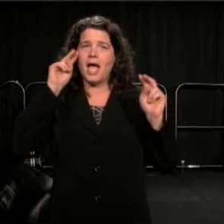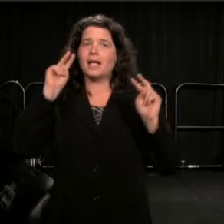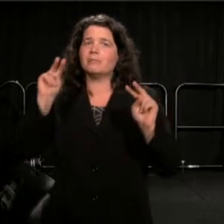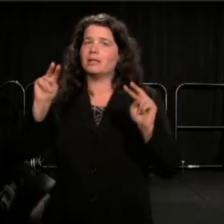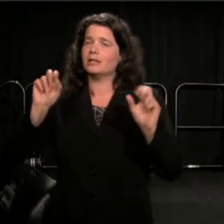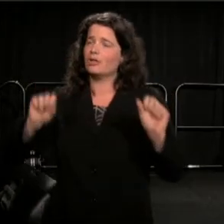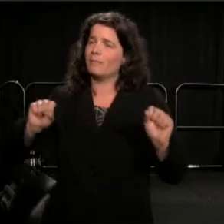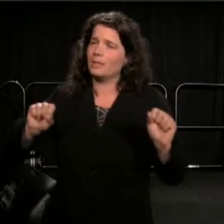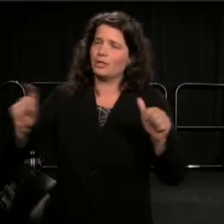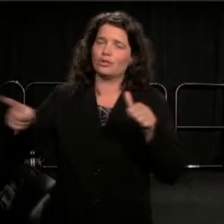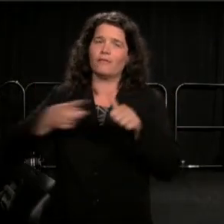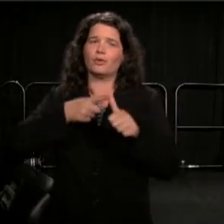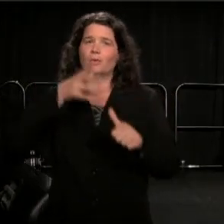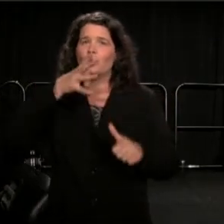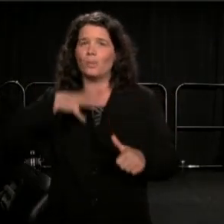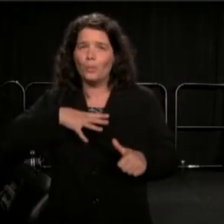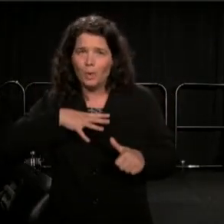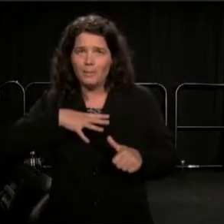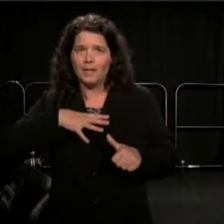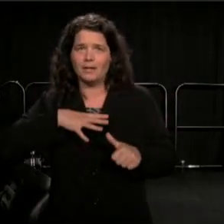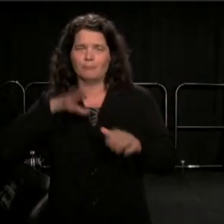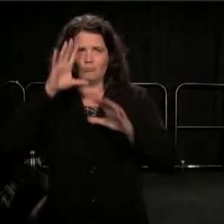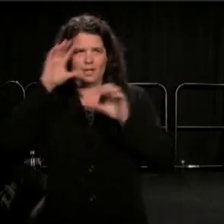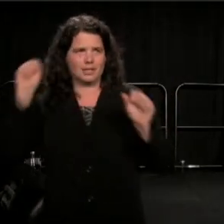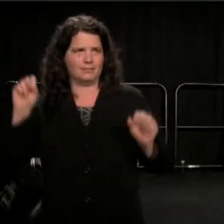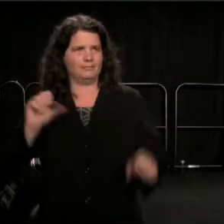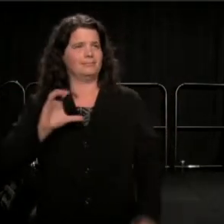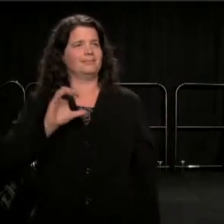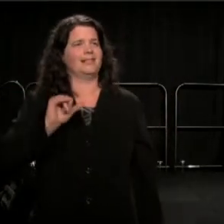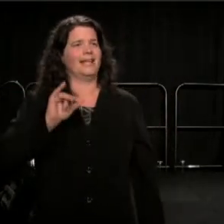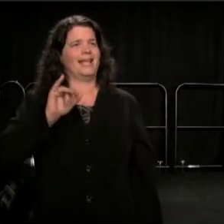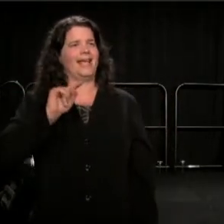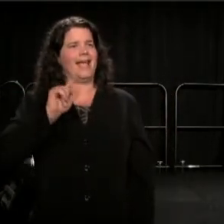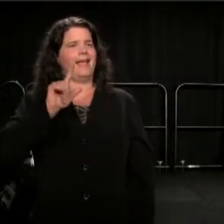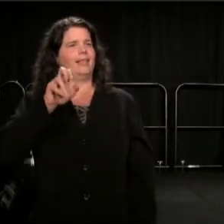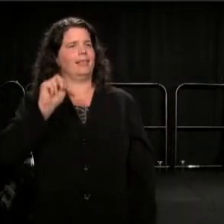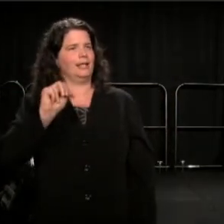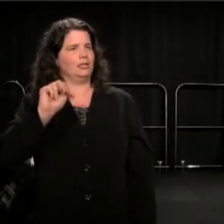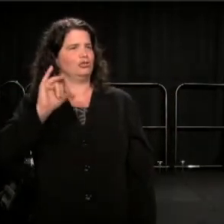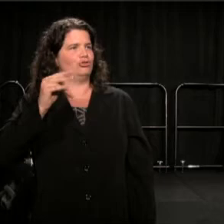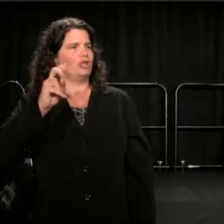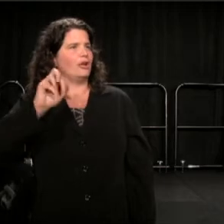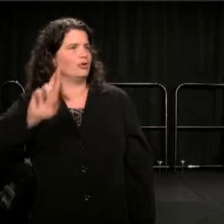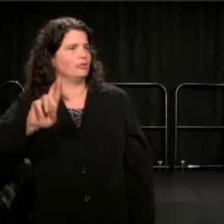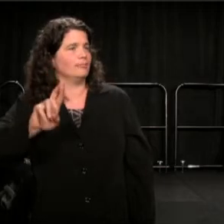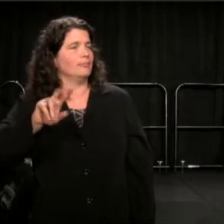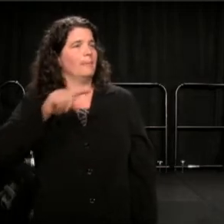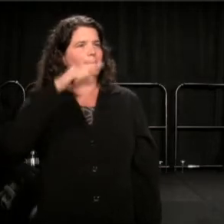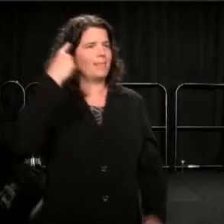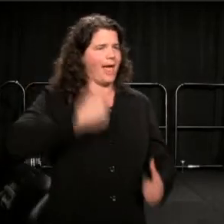Caitlyn Jenner. BlackLivesMatter. Donald Trump.